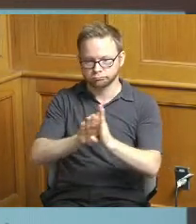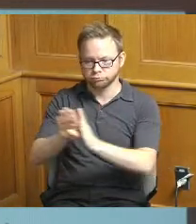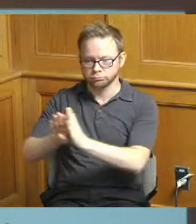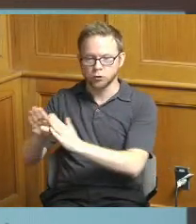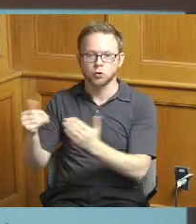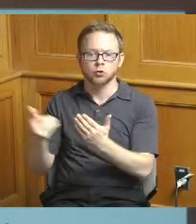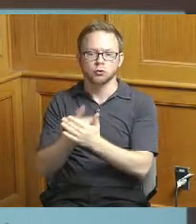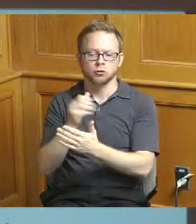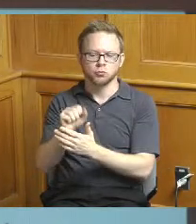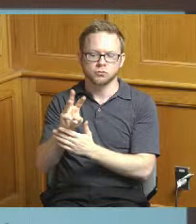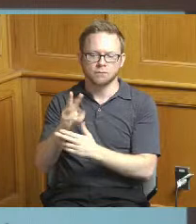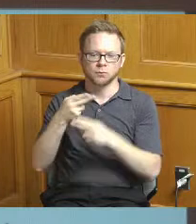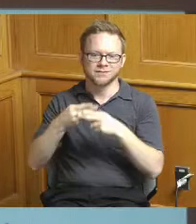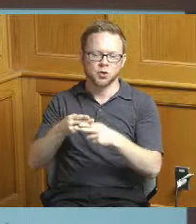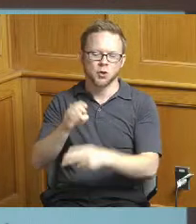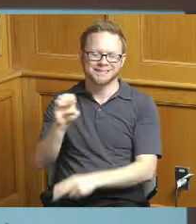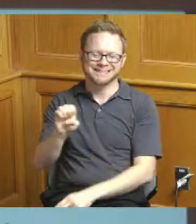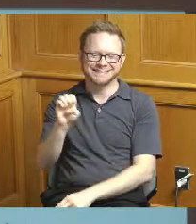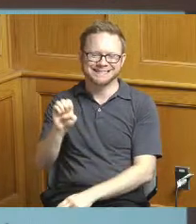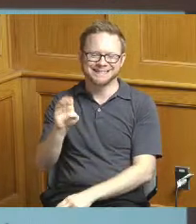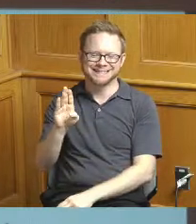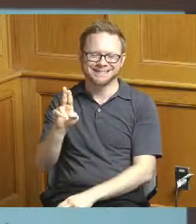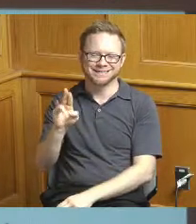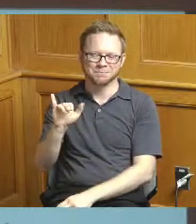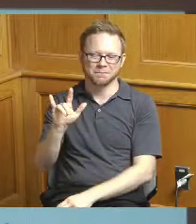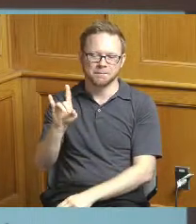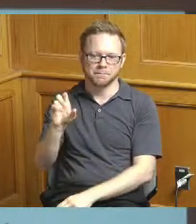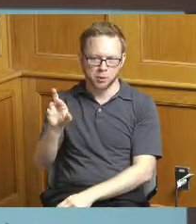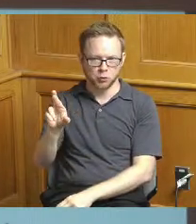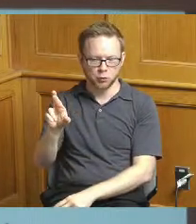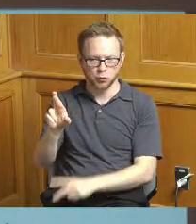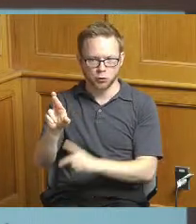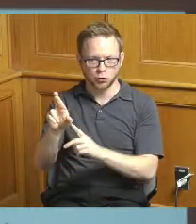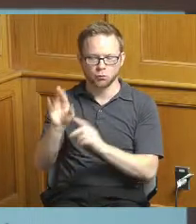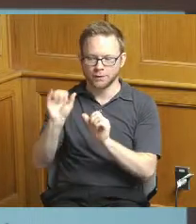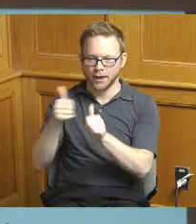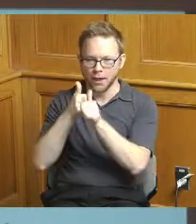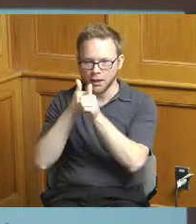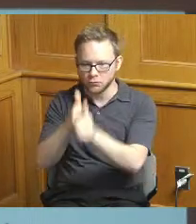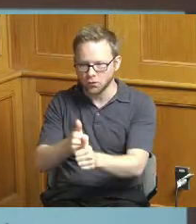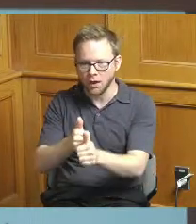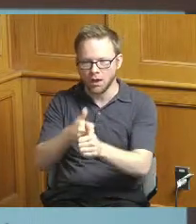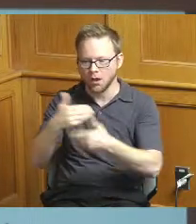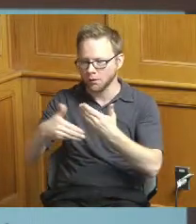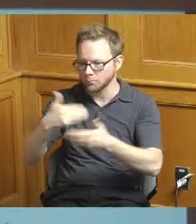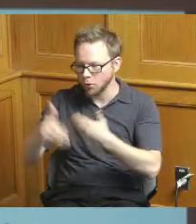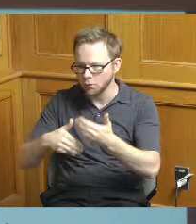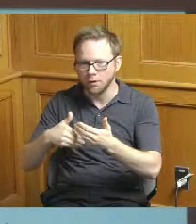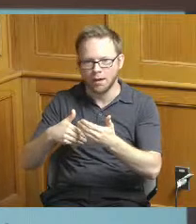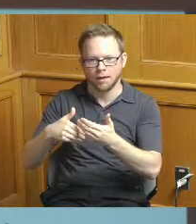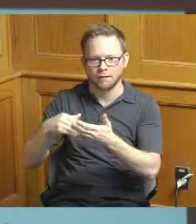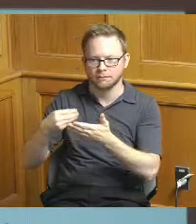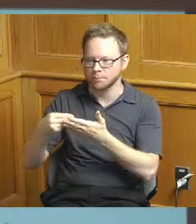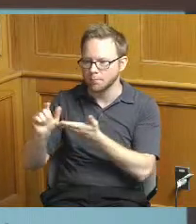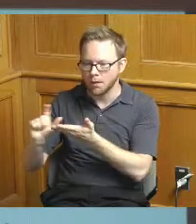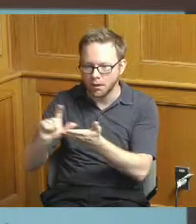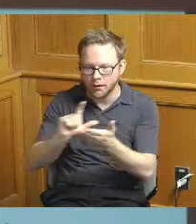e-builder where we track all of our progress all of our expenditures and schedules in e-builder